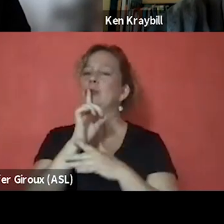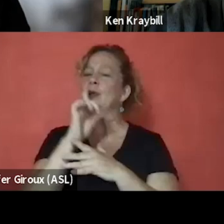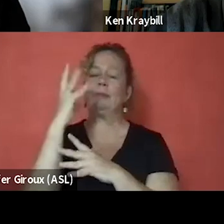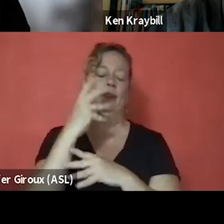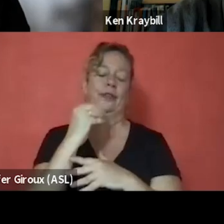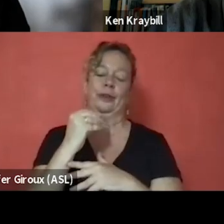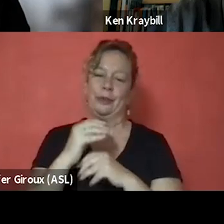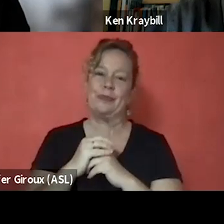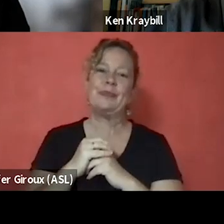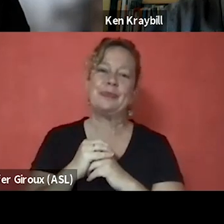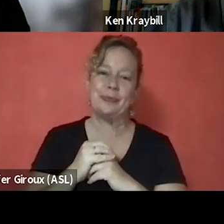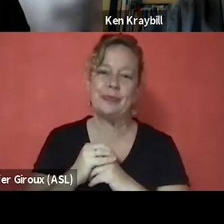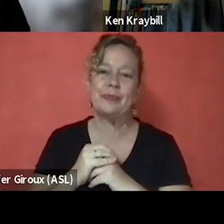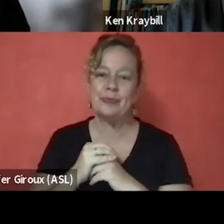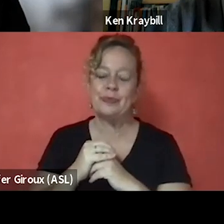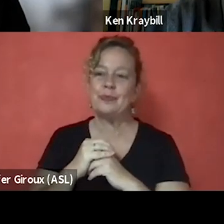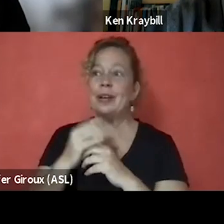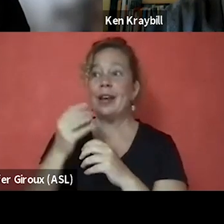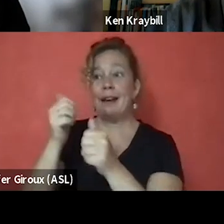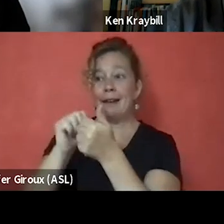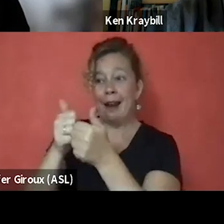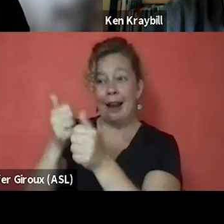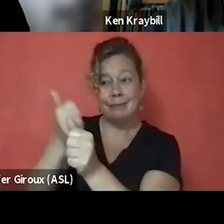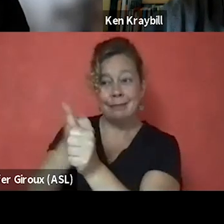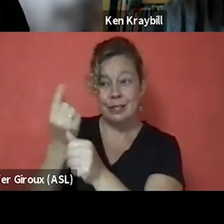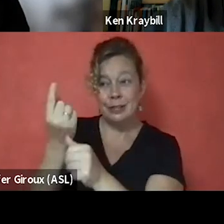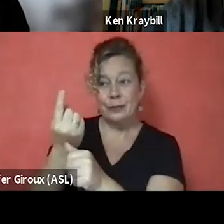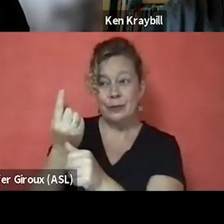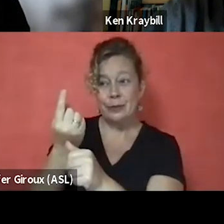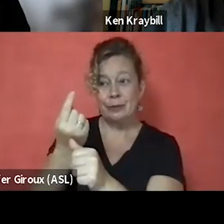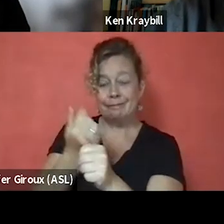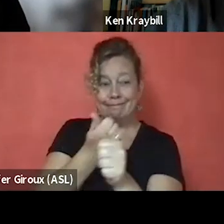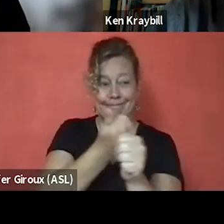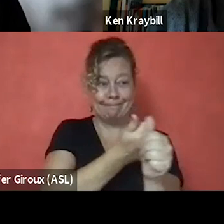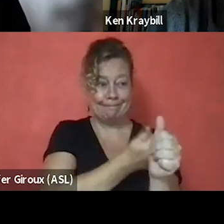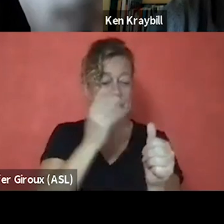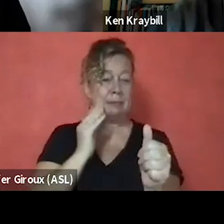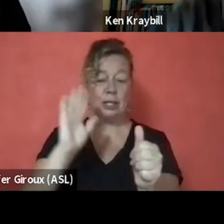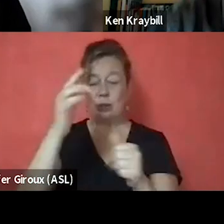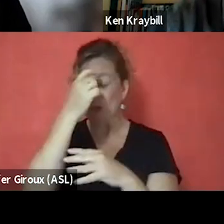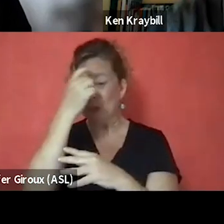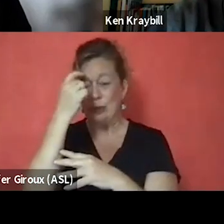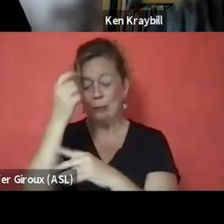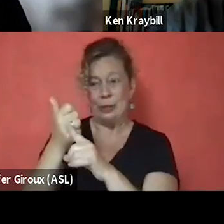and how each of you have kind of experienced your own trauma in a variety of ways,